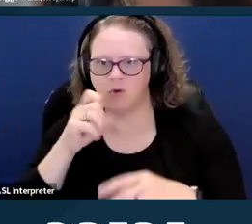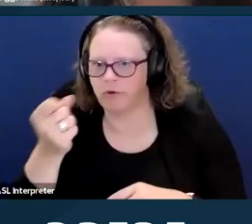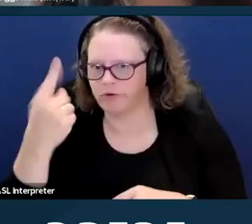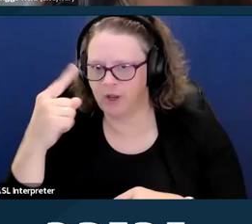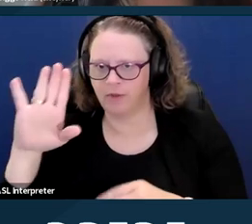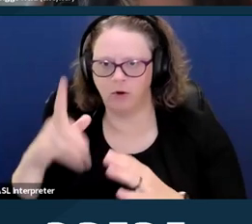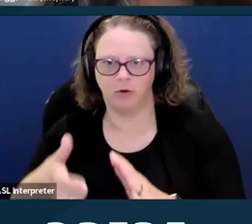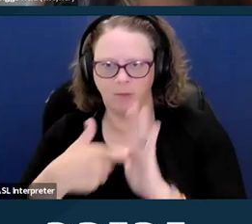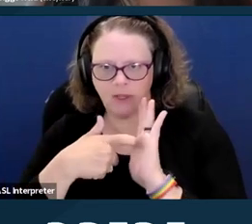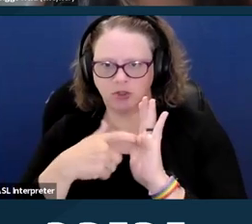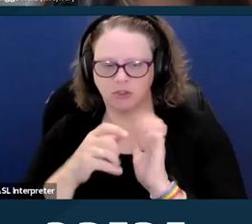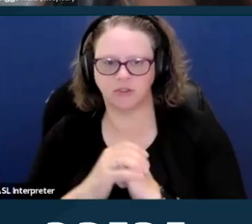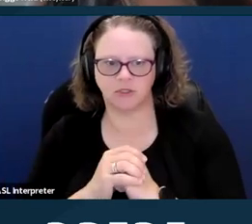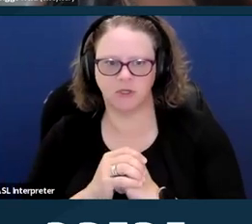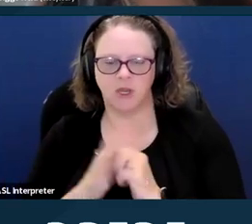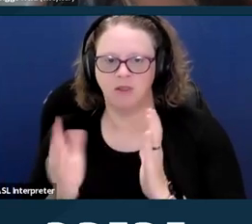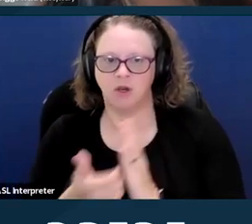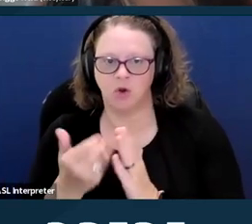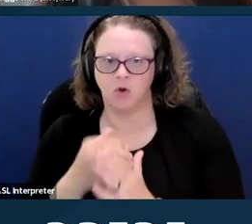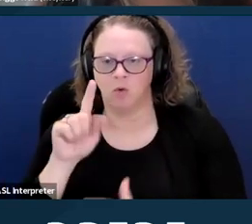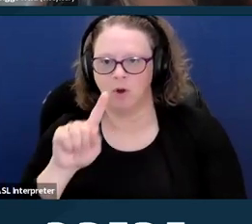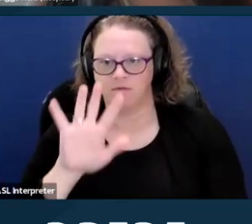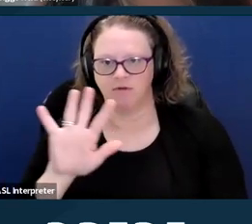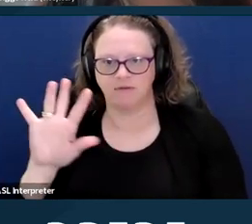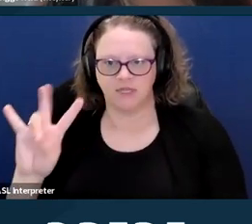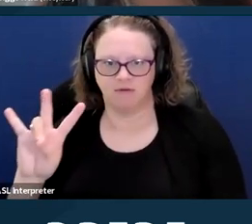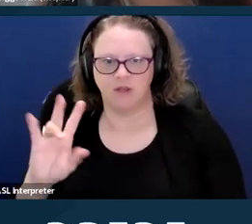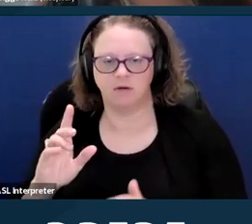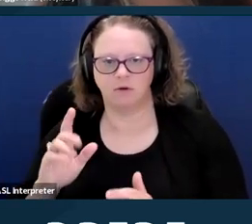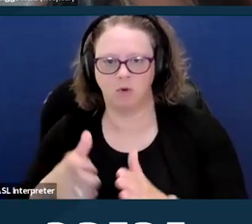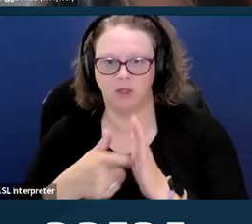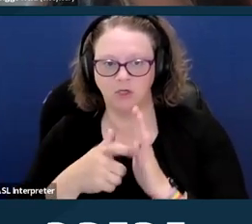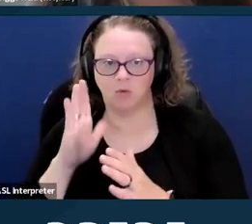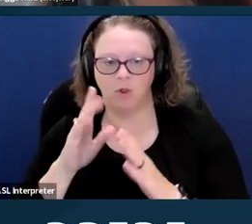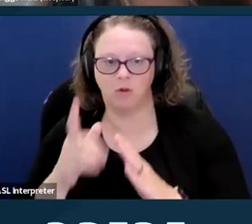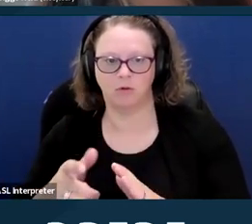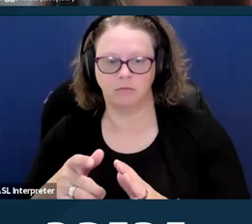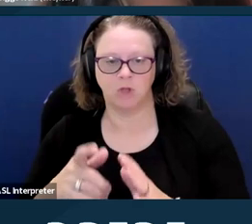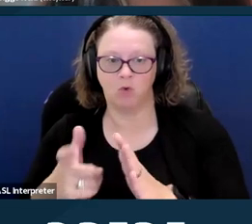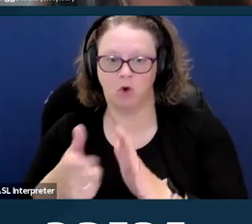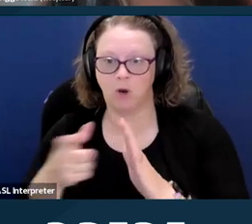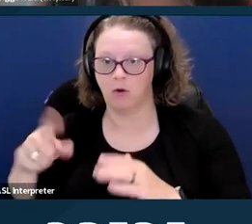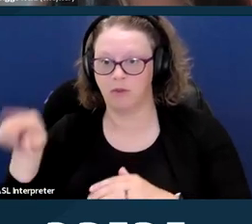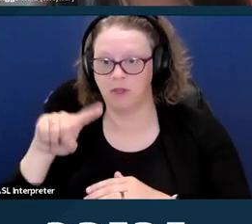And the new 1557 regulations will require these providers to train their staff